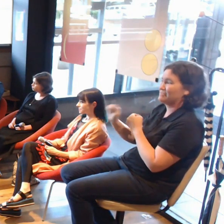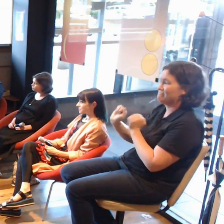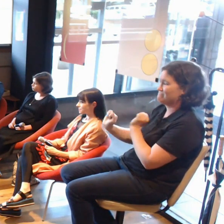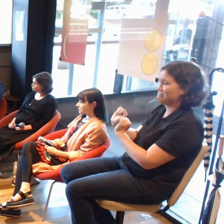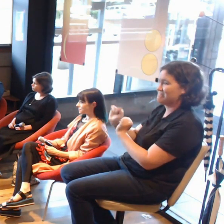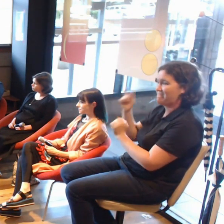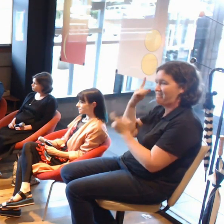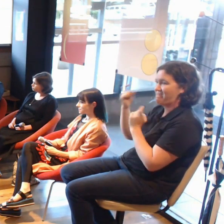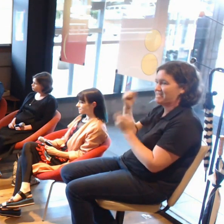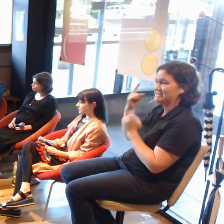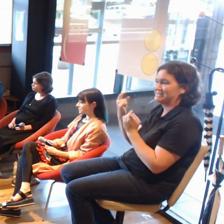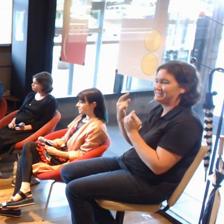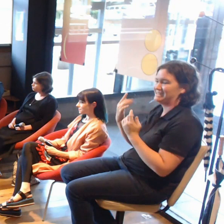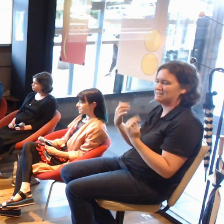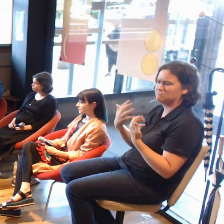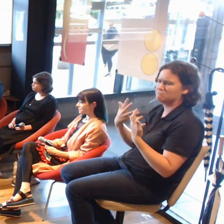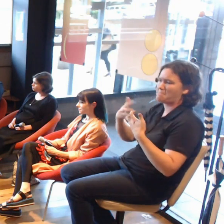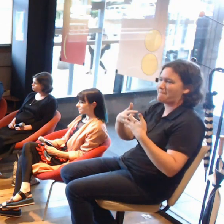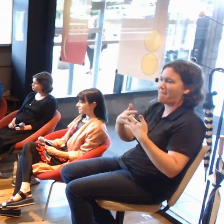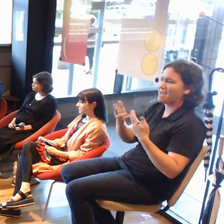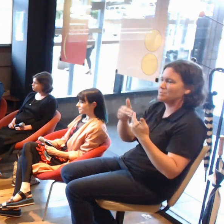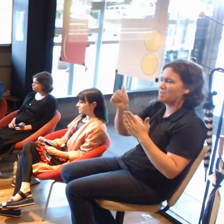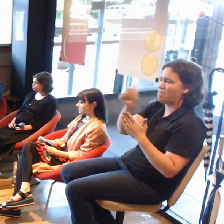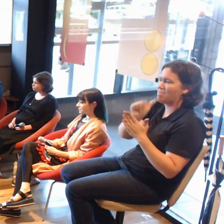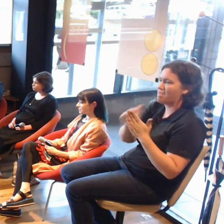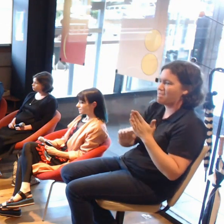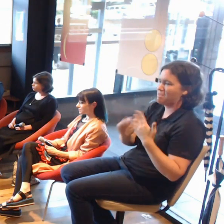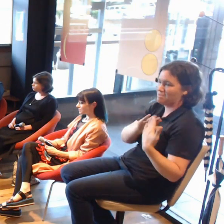but there's very little communication between the two.